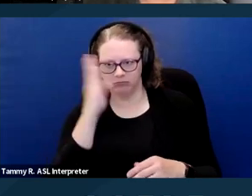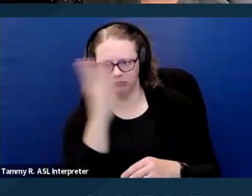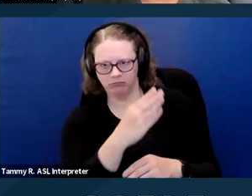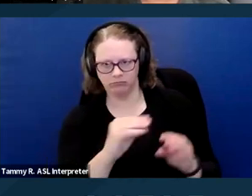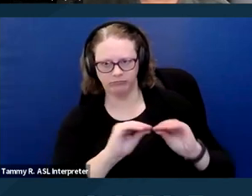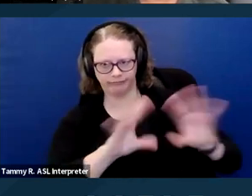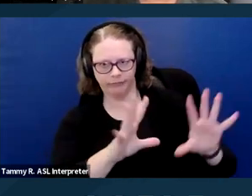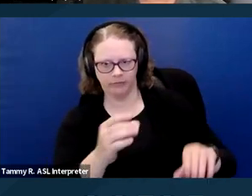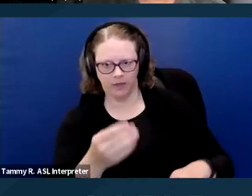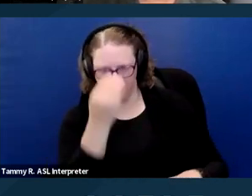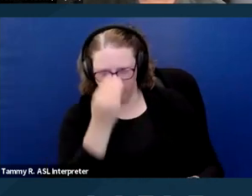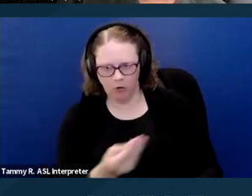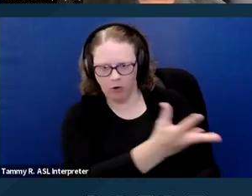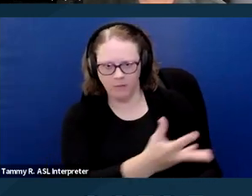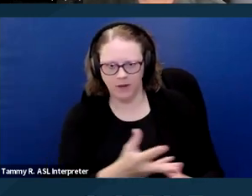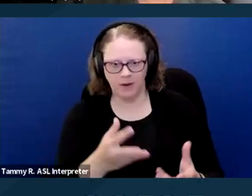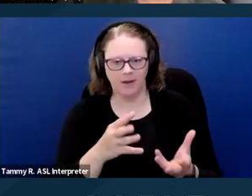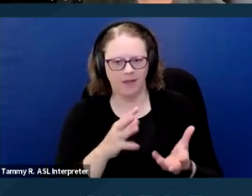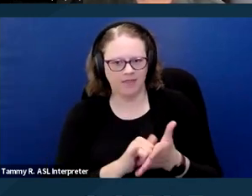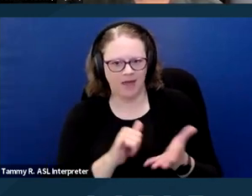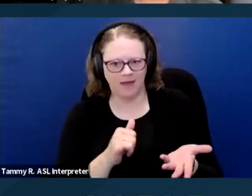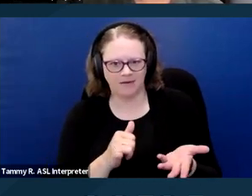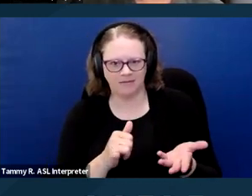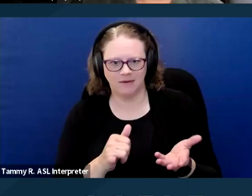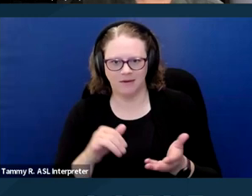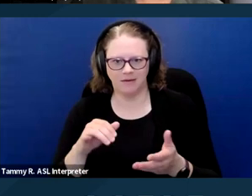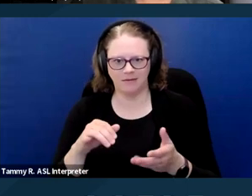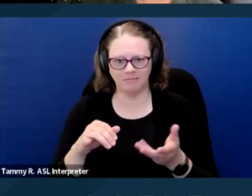And the court found that in that case the communications from the co-applicant